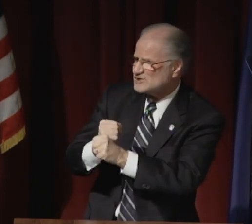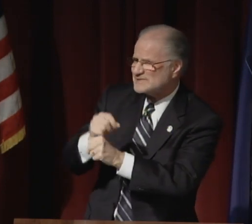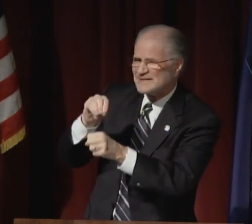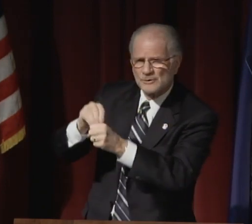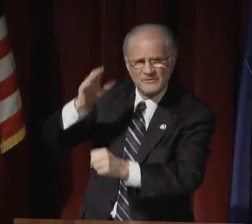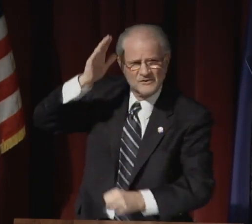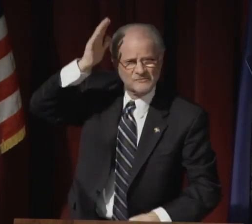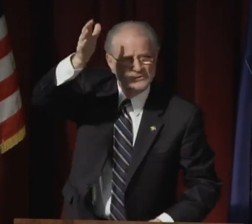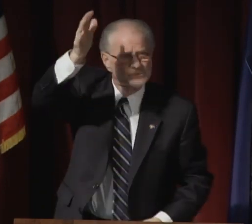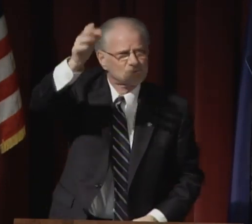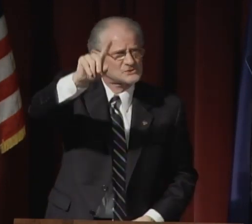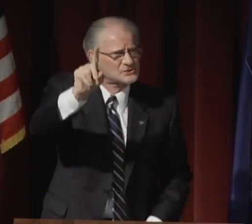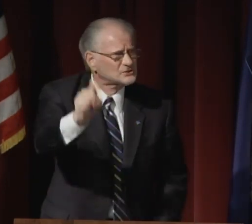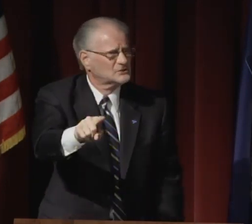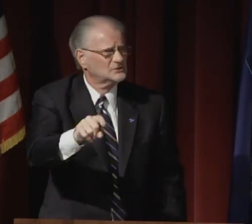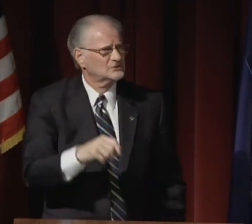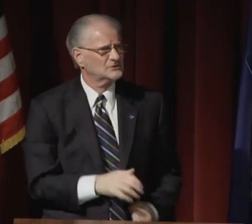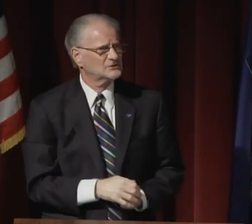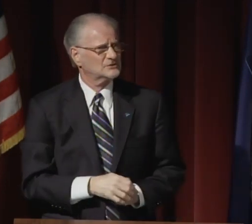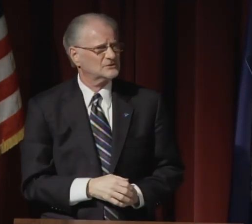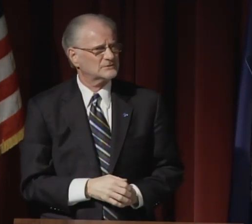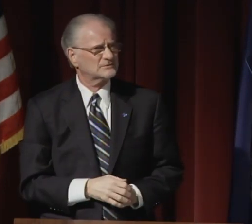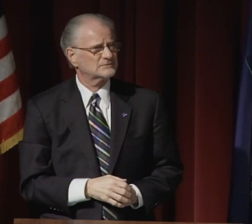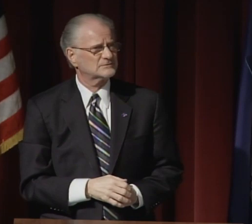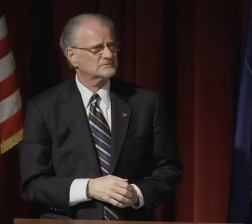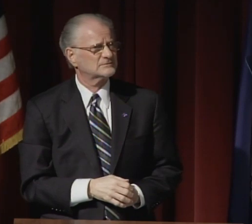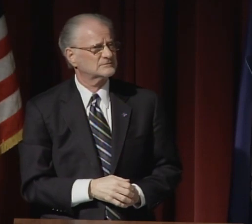would be finished 1,000 years in the future?